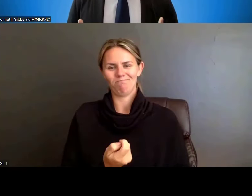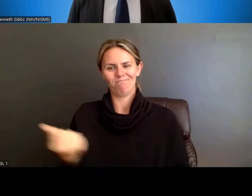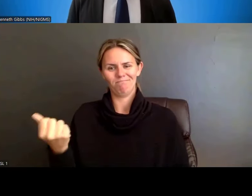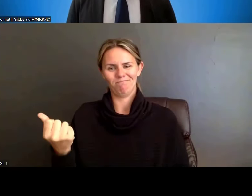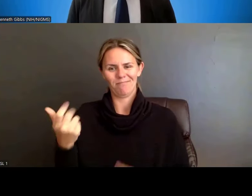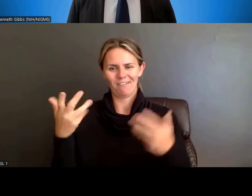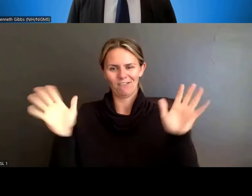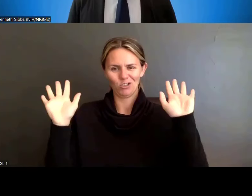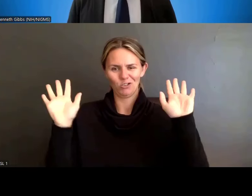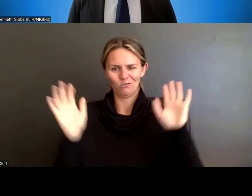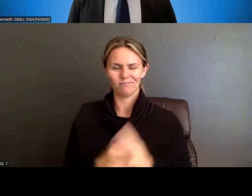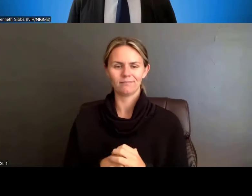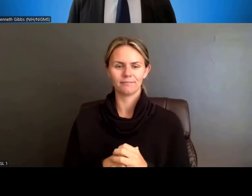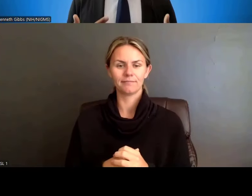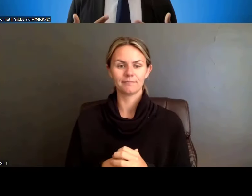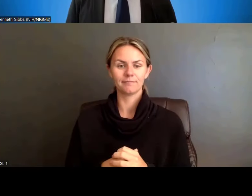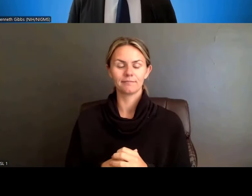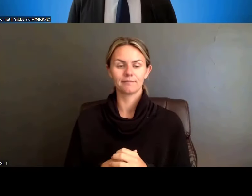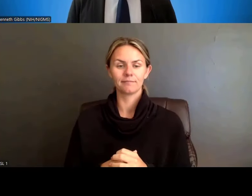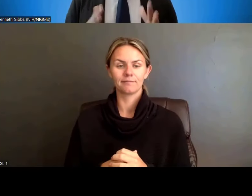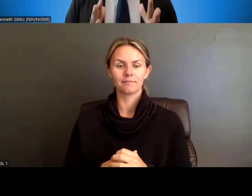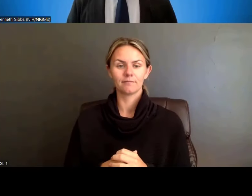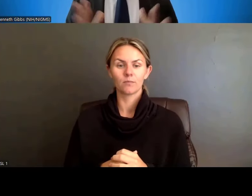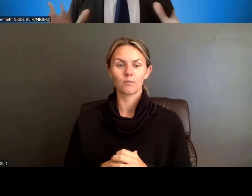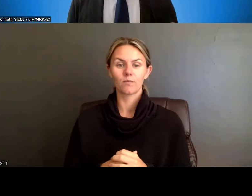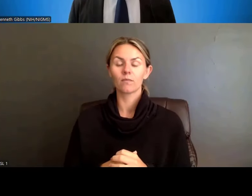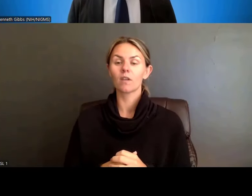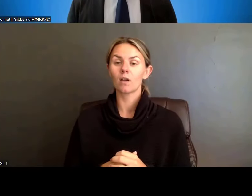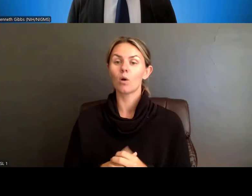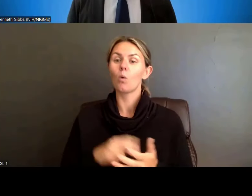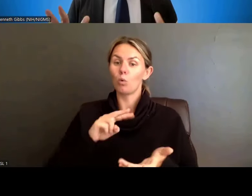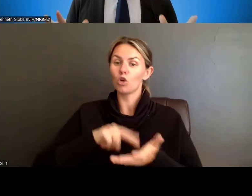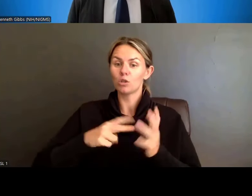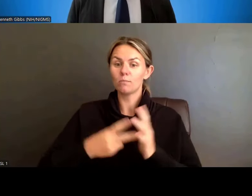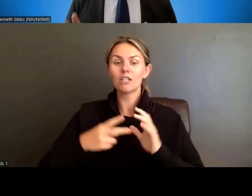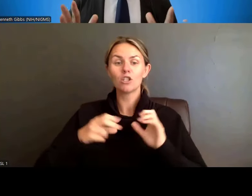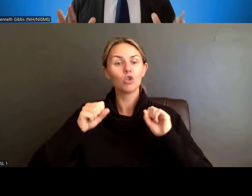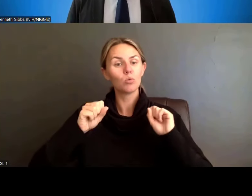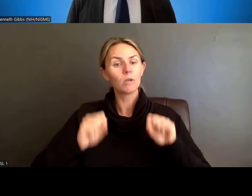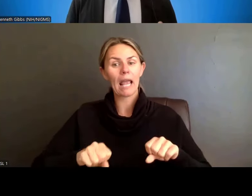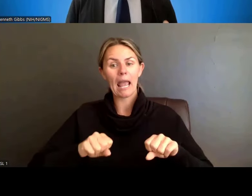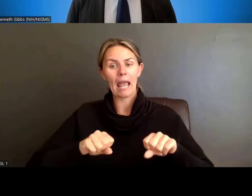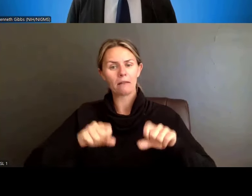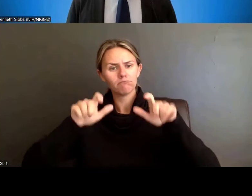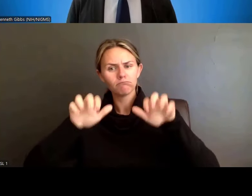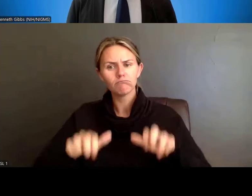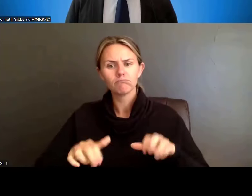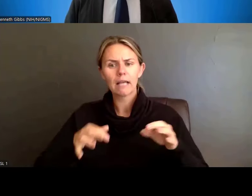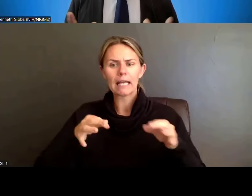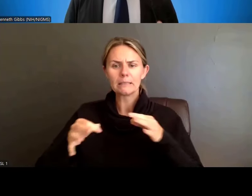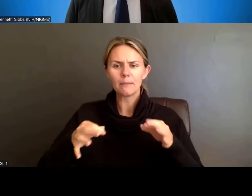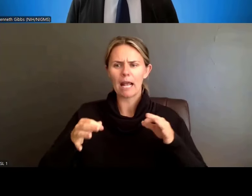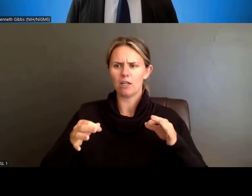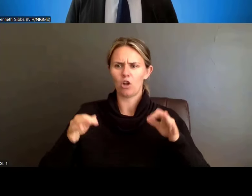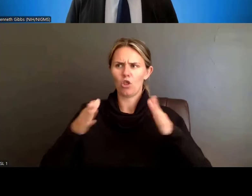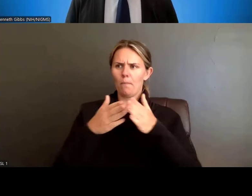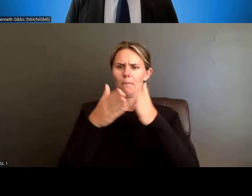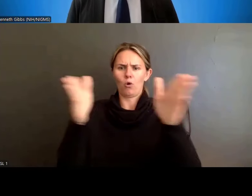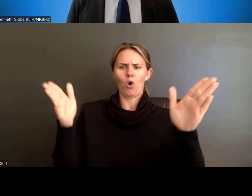As applicable, you are able to report the broader impact in the Program Plan section and the RPPRN narrative.